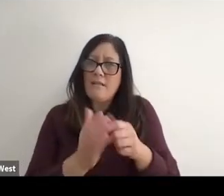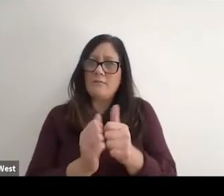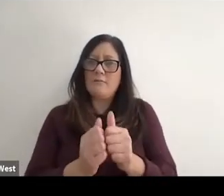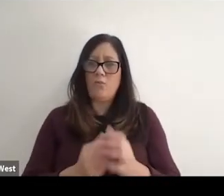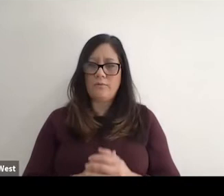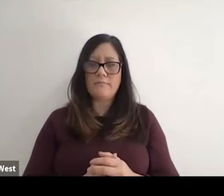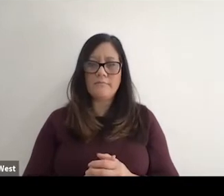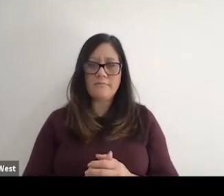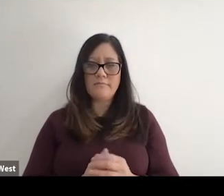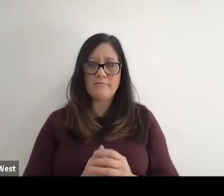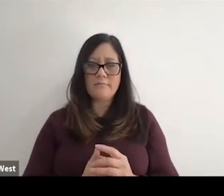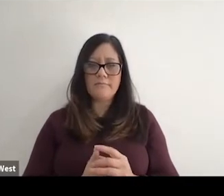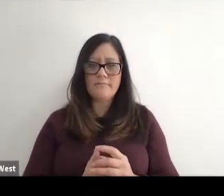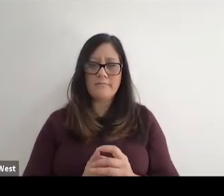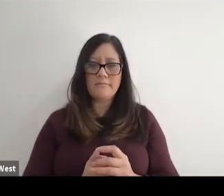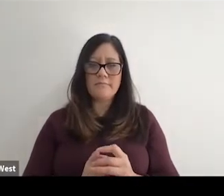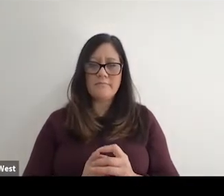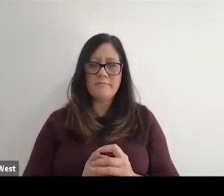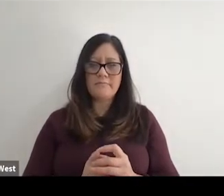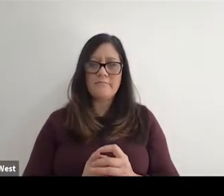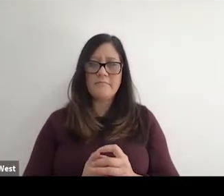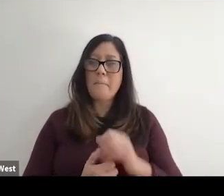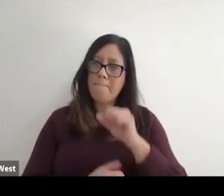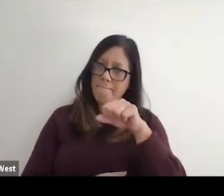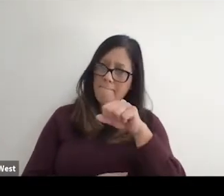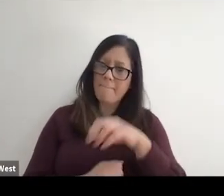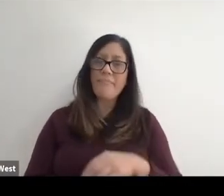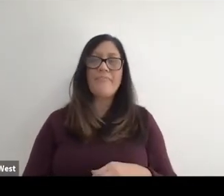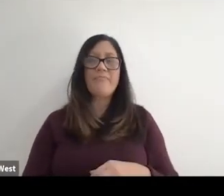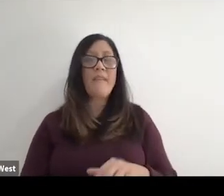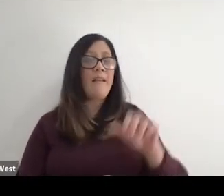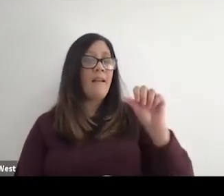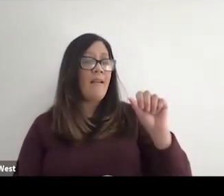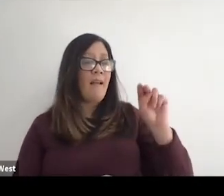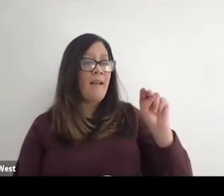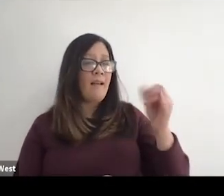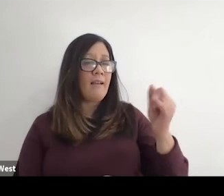the recognition of the sport. Absolutely. Anjali you're into personal,